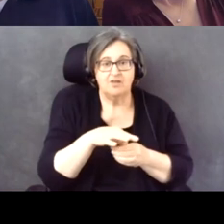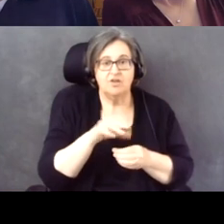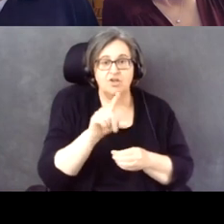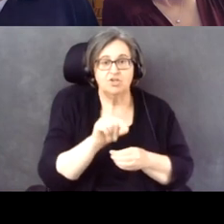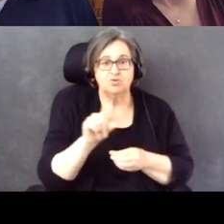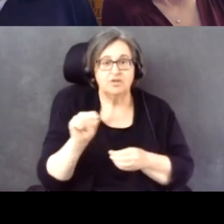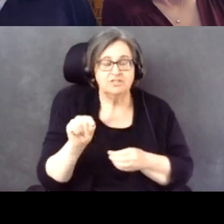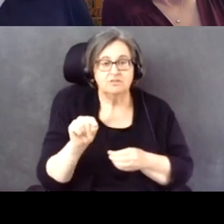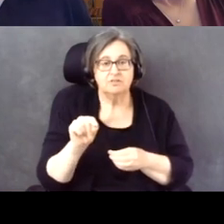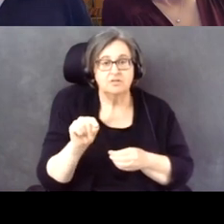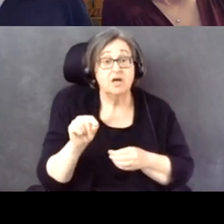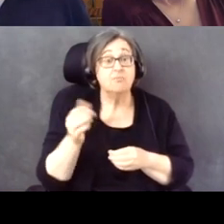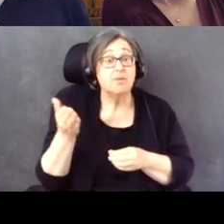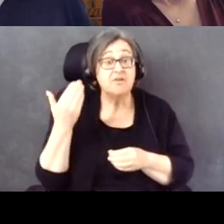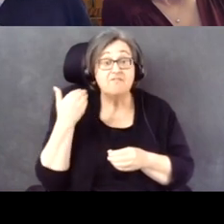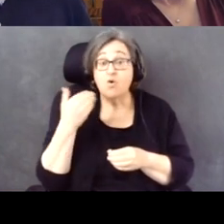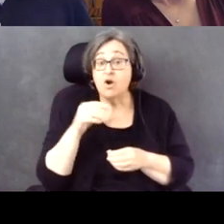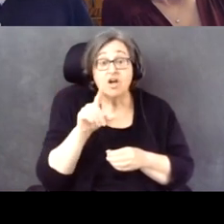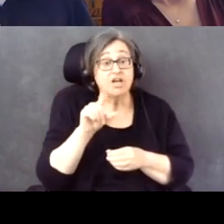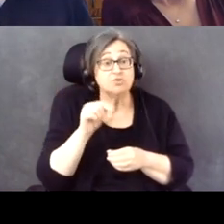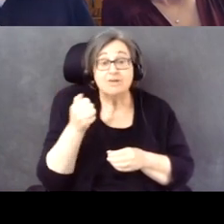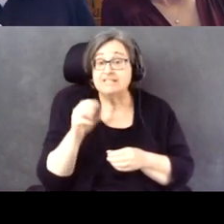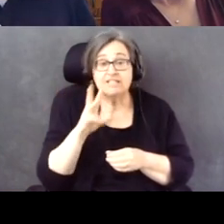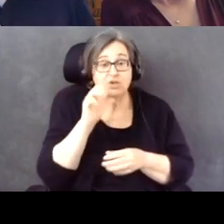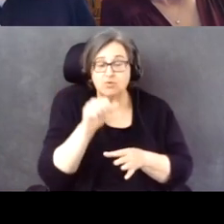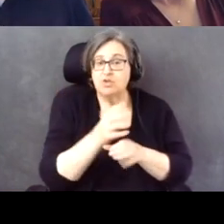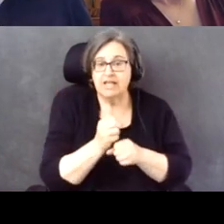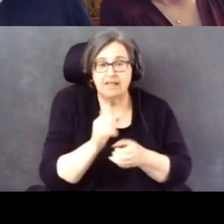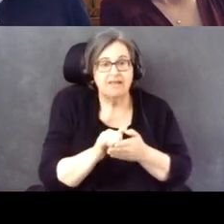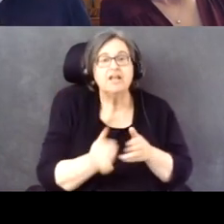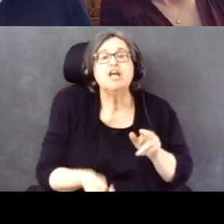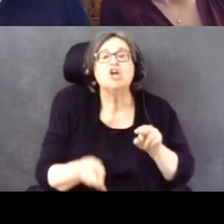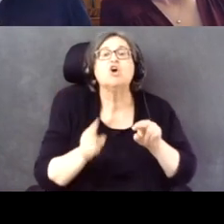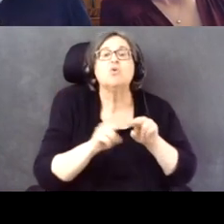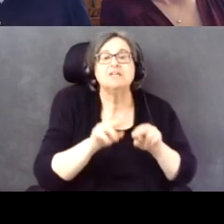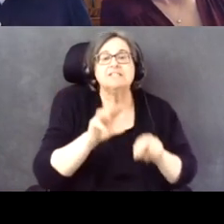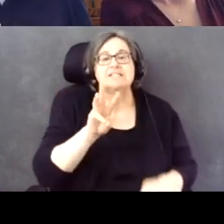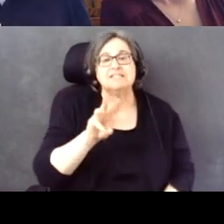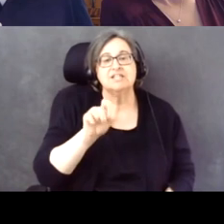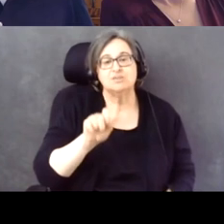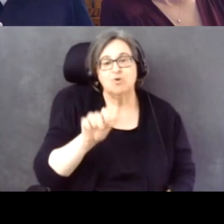And the surge was 6.7% in the states.